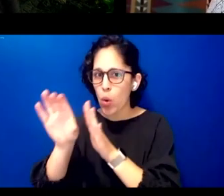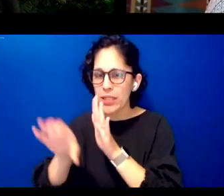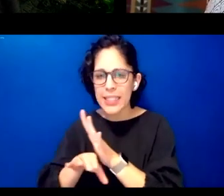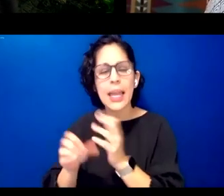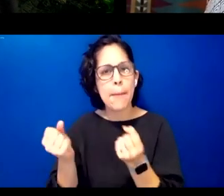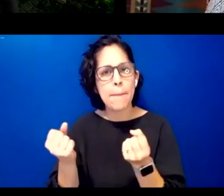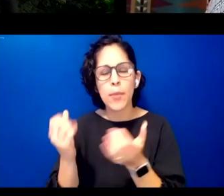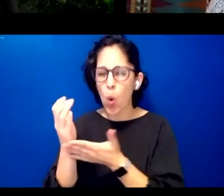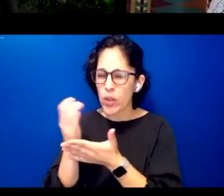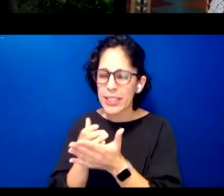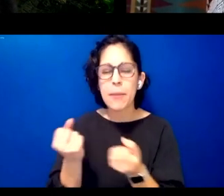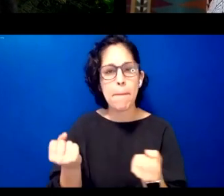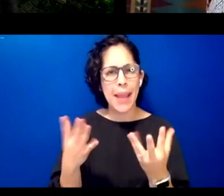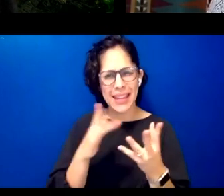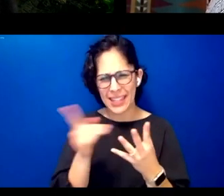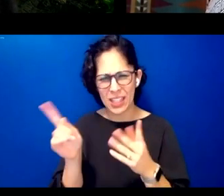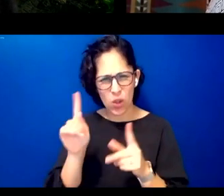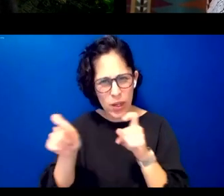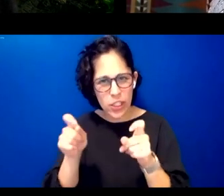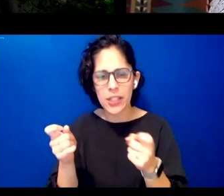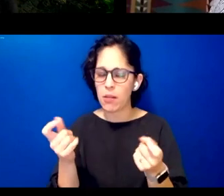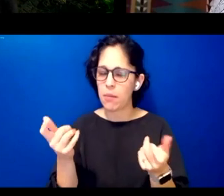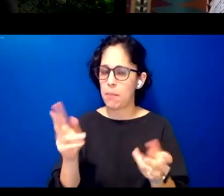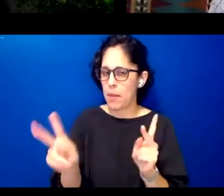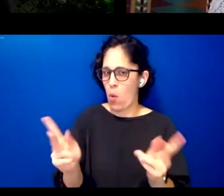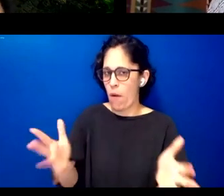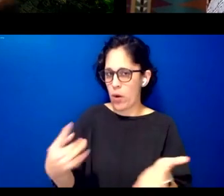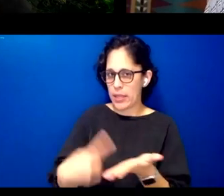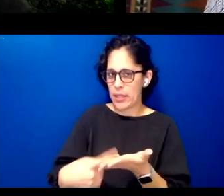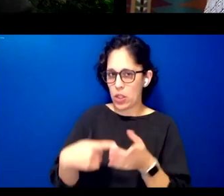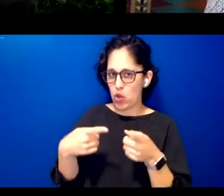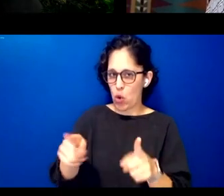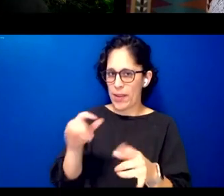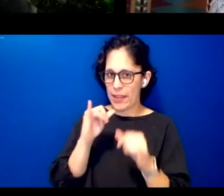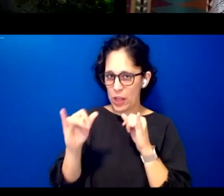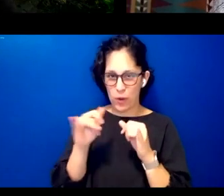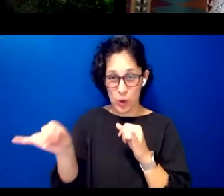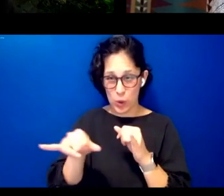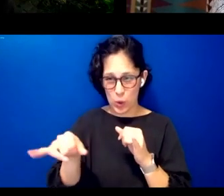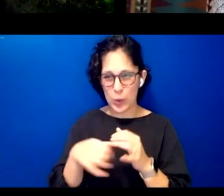you know are things that people have been discussing in these interviews and i know